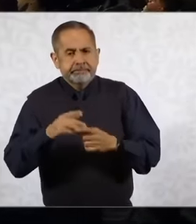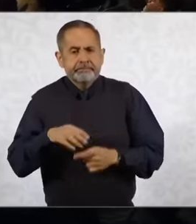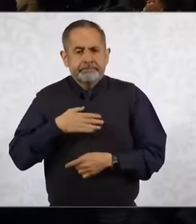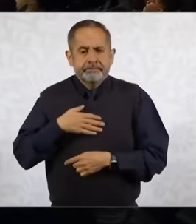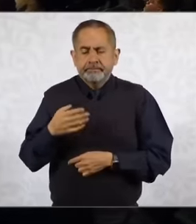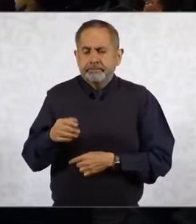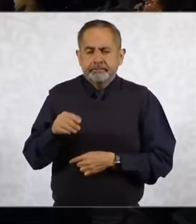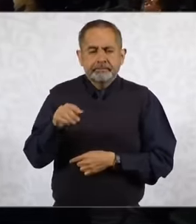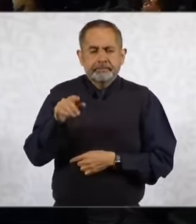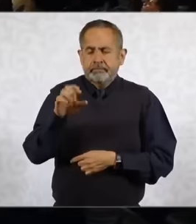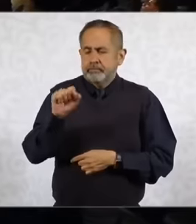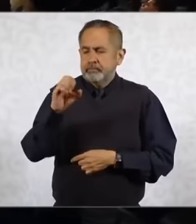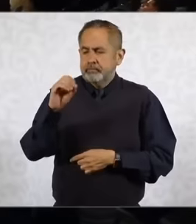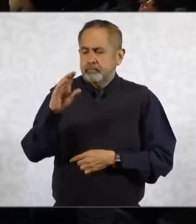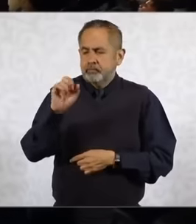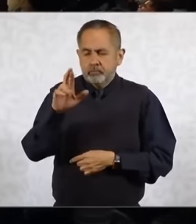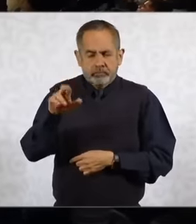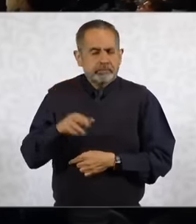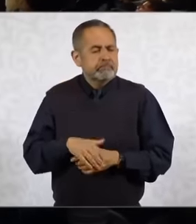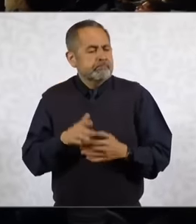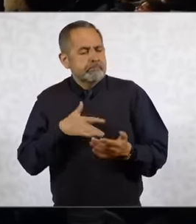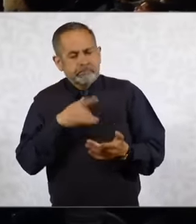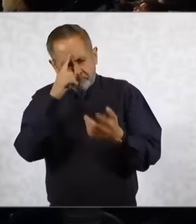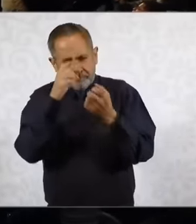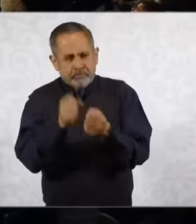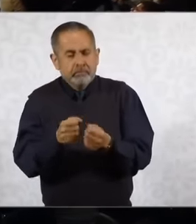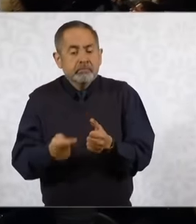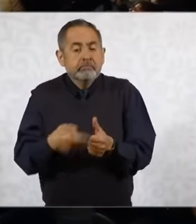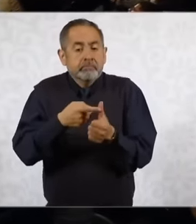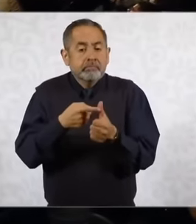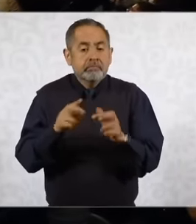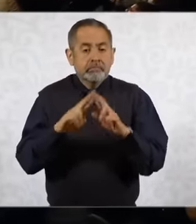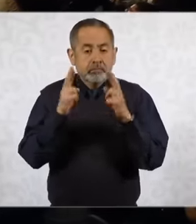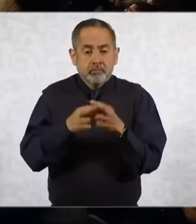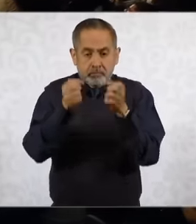first of all ask you you surely had the first of the security cabinet this